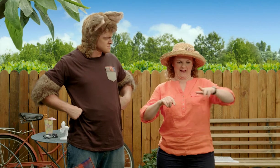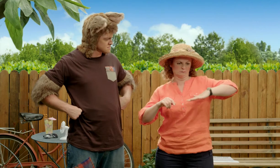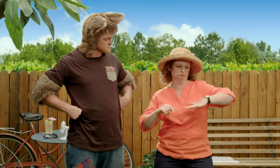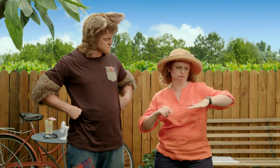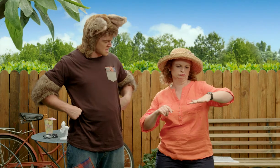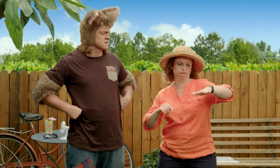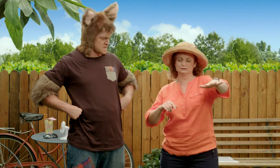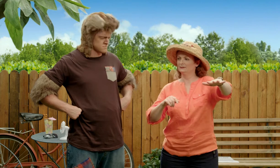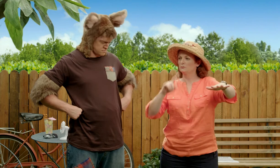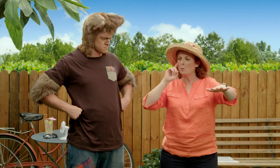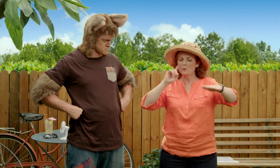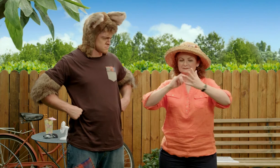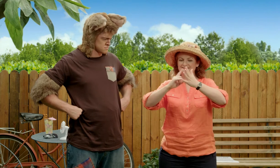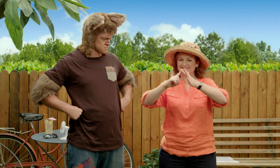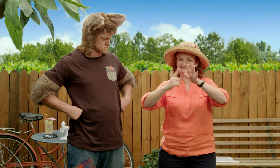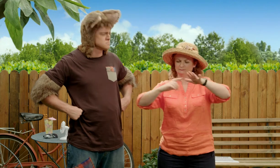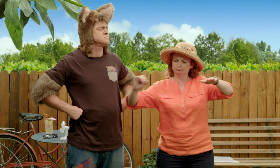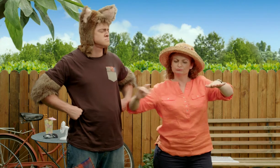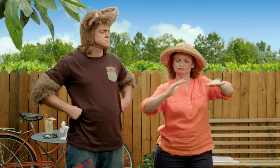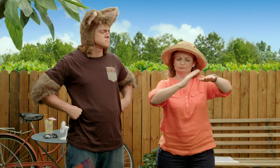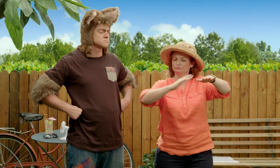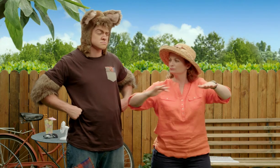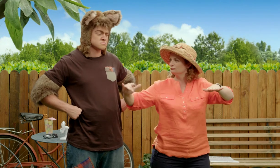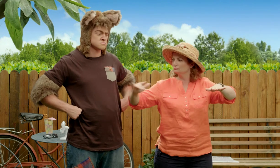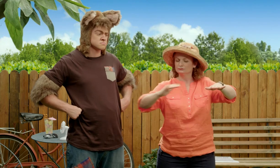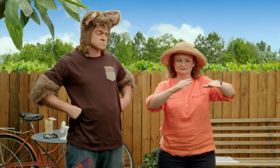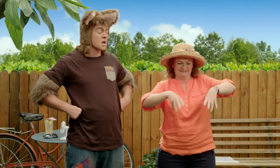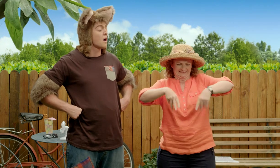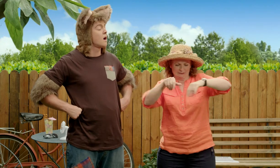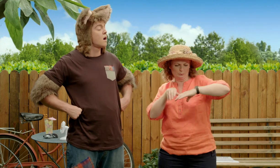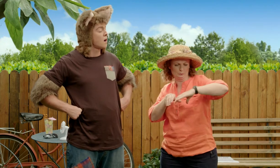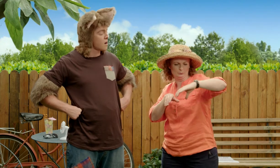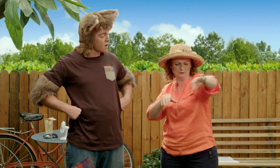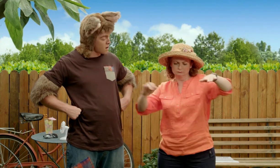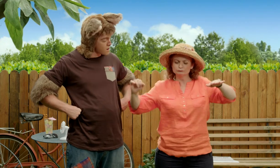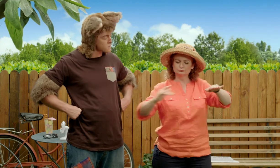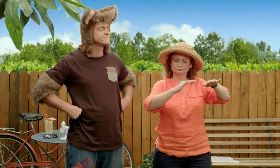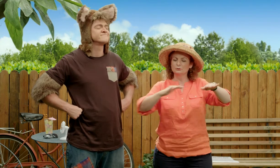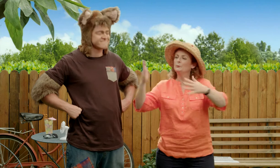The beach is where the sea meets the land and the waves crash upon the shore.